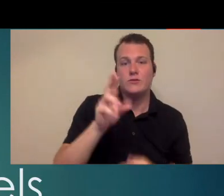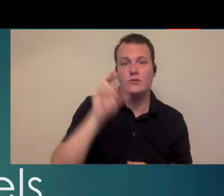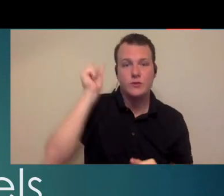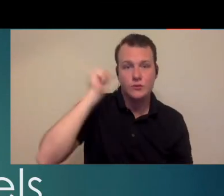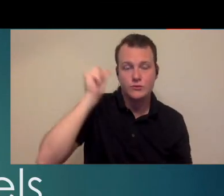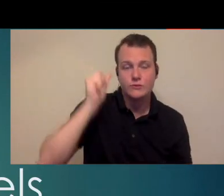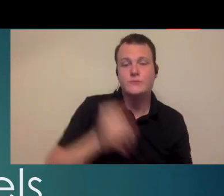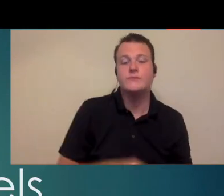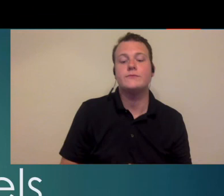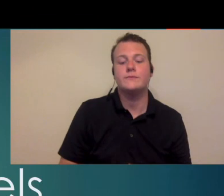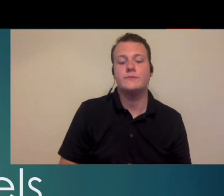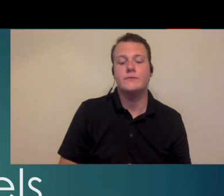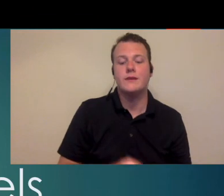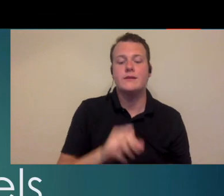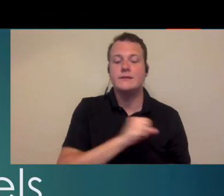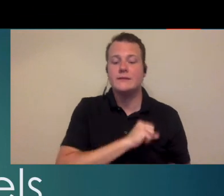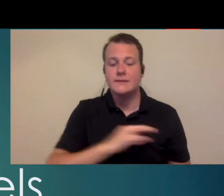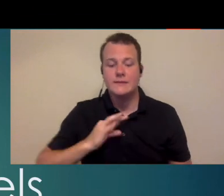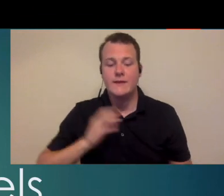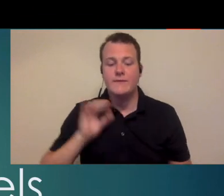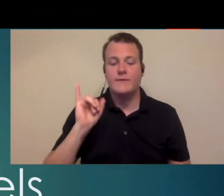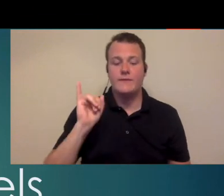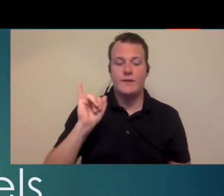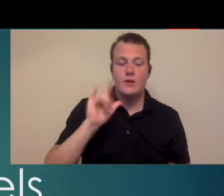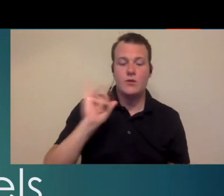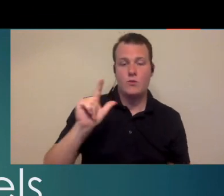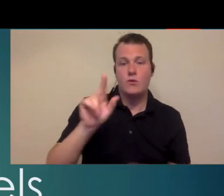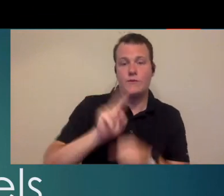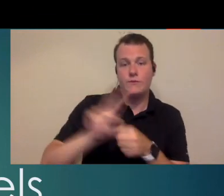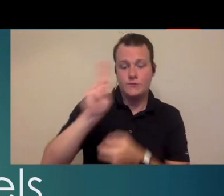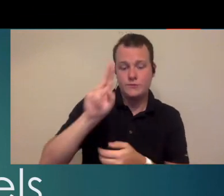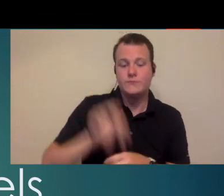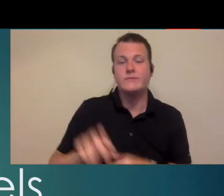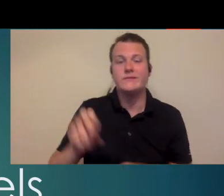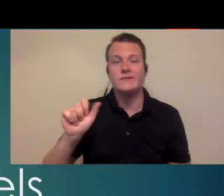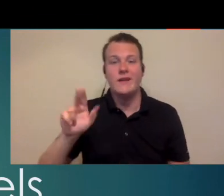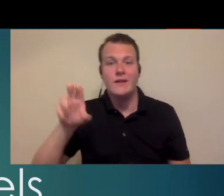adjunct faculty member at Rush University an advisory board member for